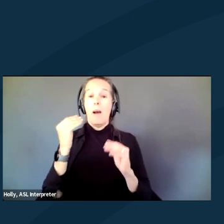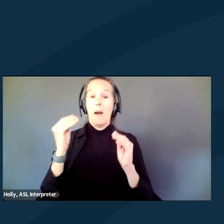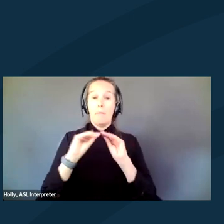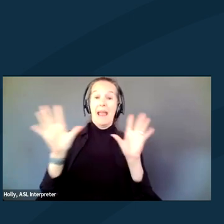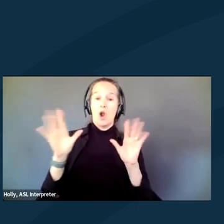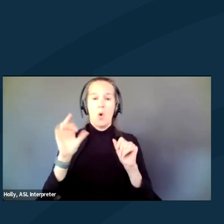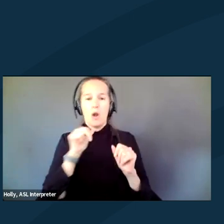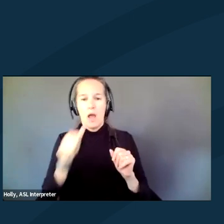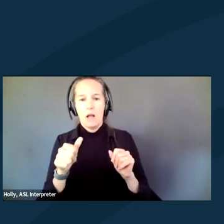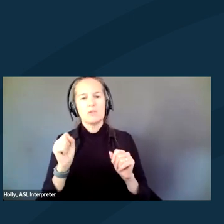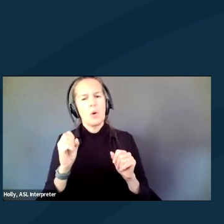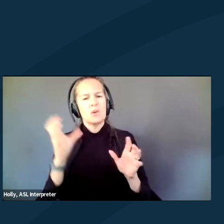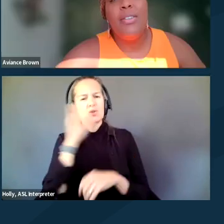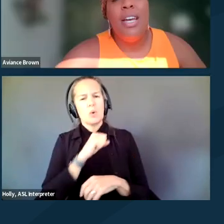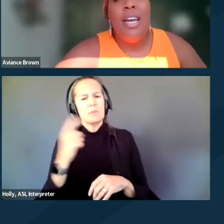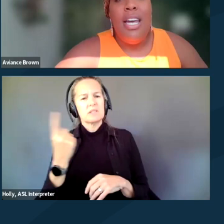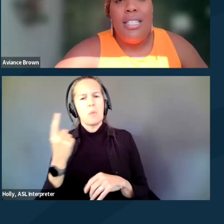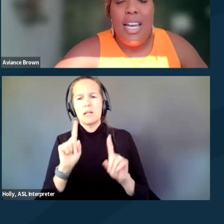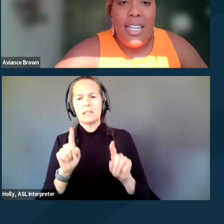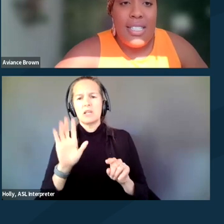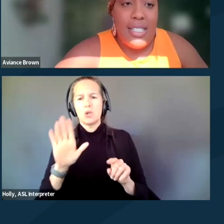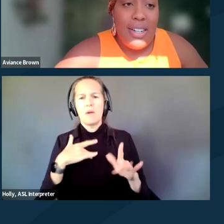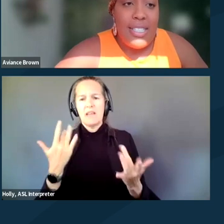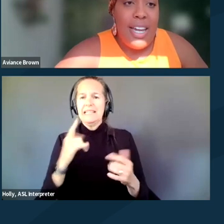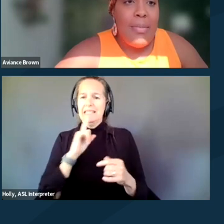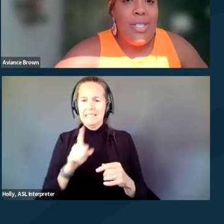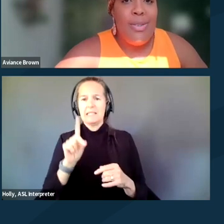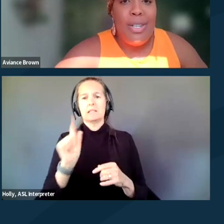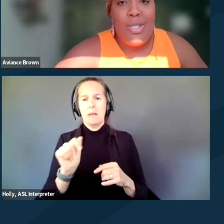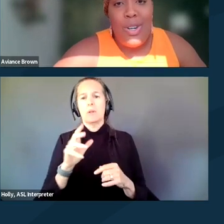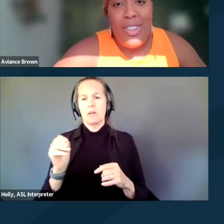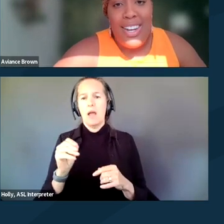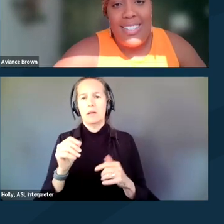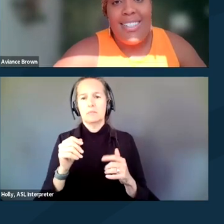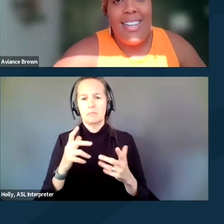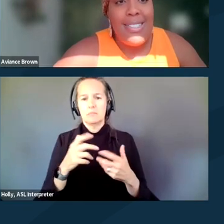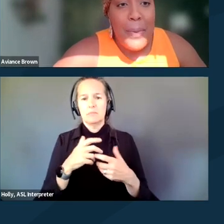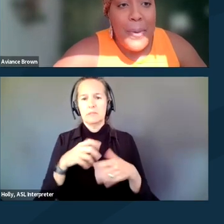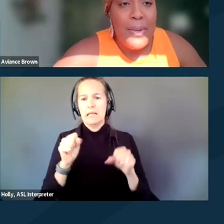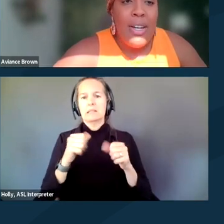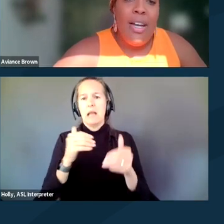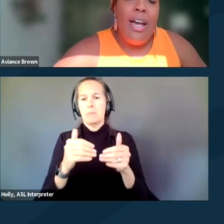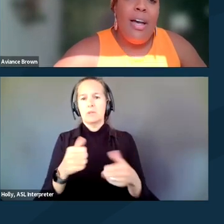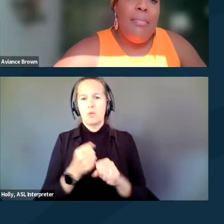that is attending your event is disabled and take the necessary steps to ensure that it is accessible.